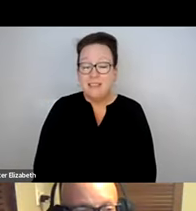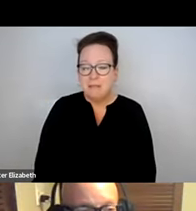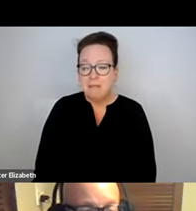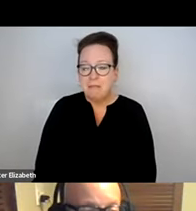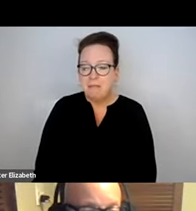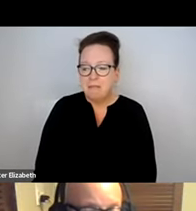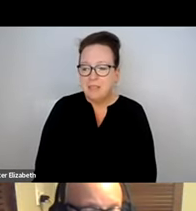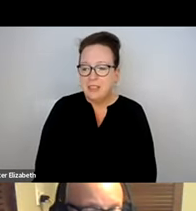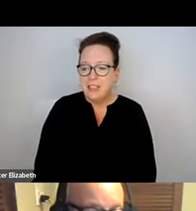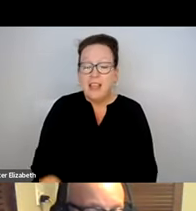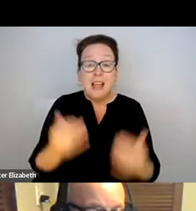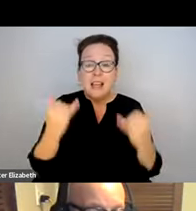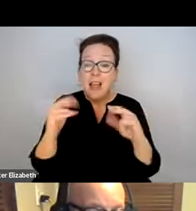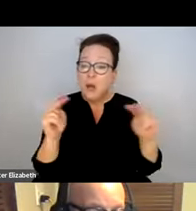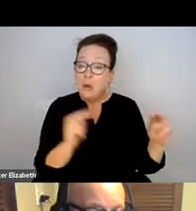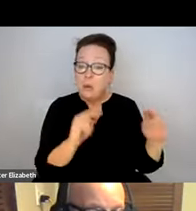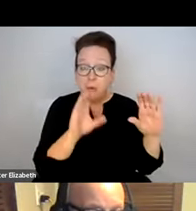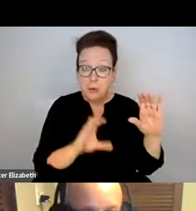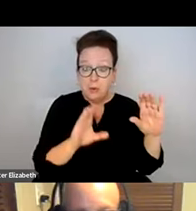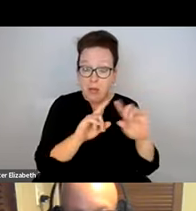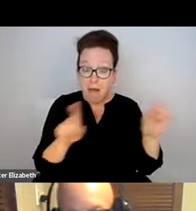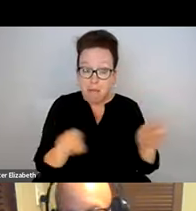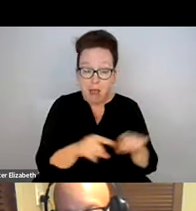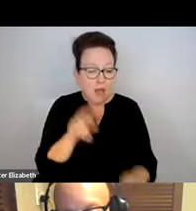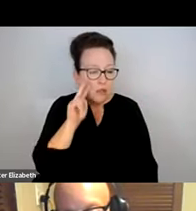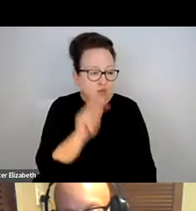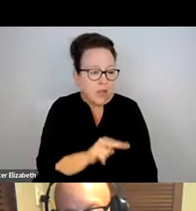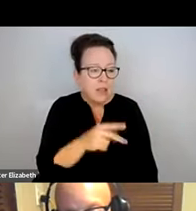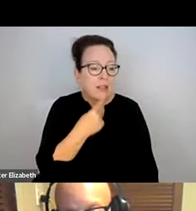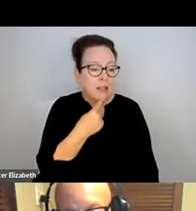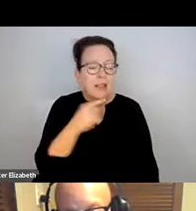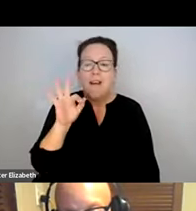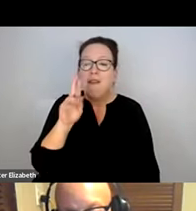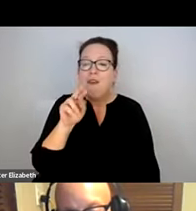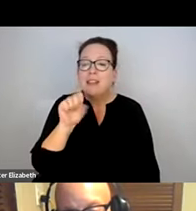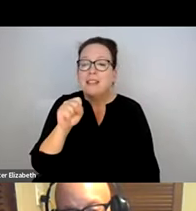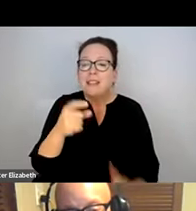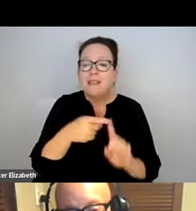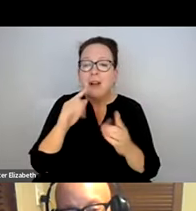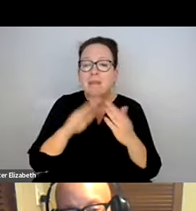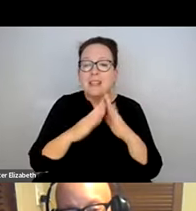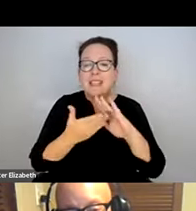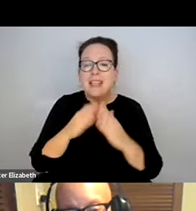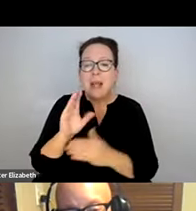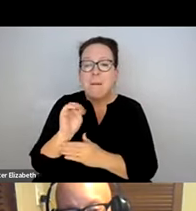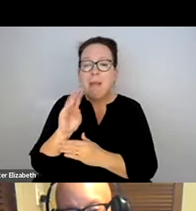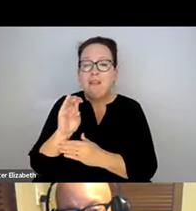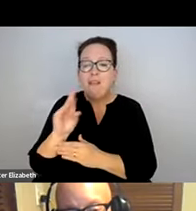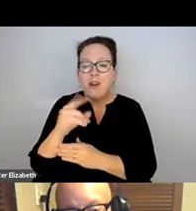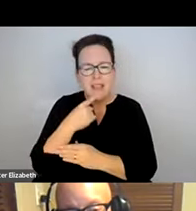VIOLATION. OKAY. THANK YOU. THANKS, ANDREA. I'M QUICKLY GOING TO READ ANOTHER CHAT NOTE.